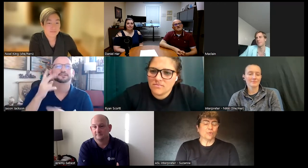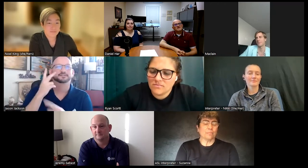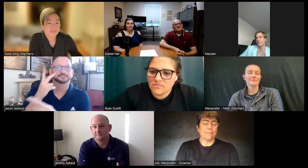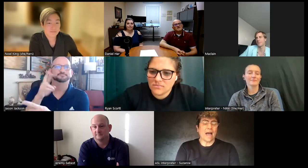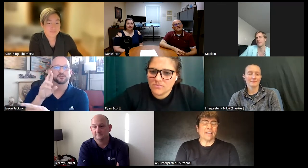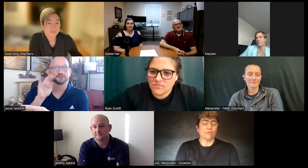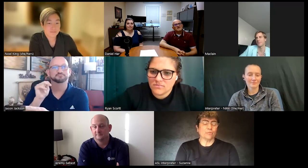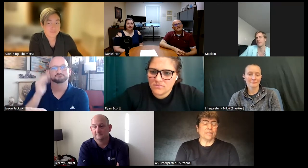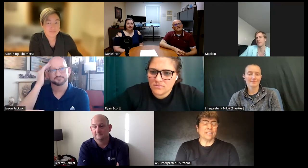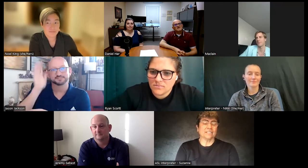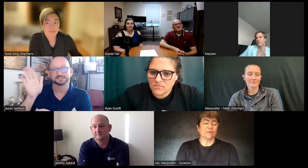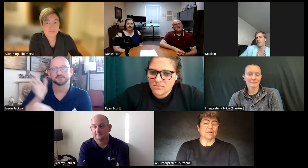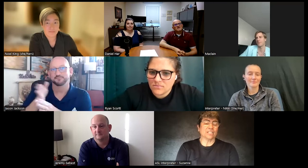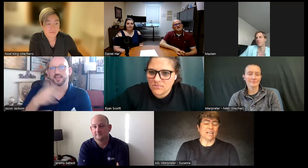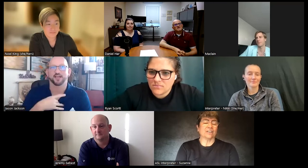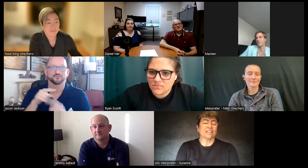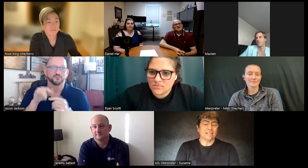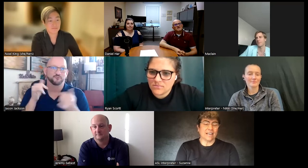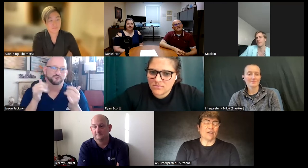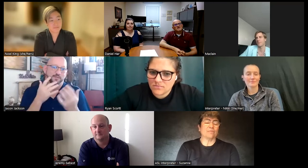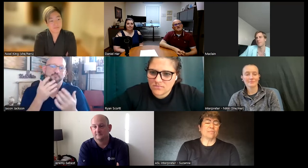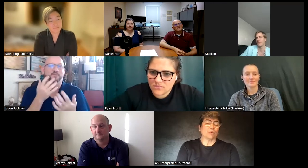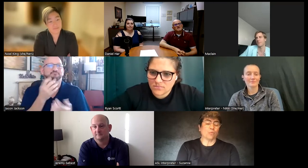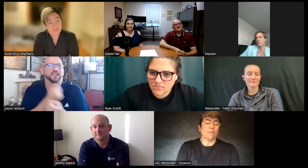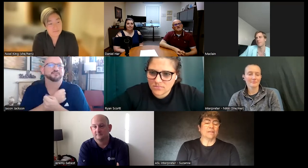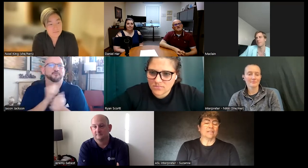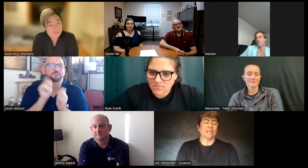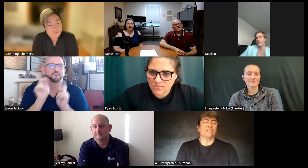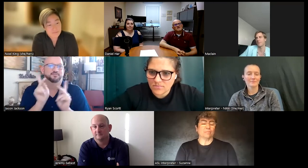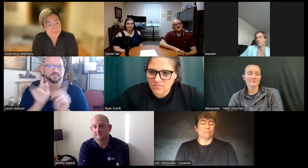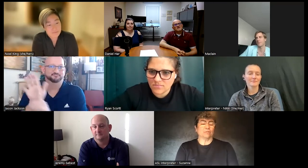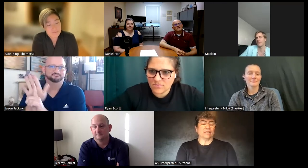what my path would be until much later and I remember Robin loving people in